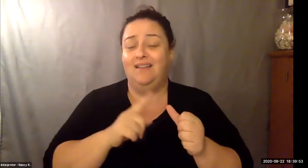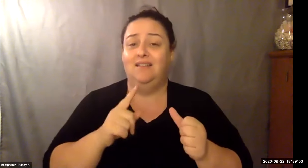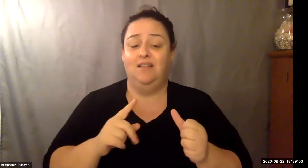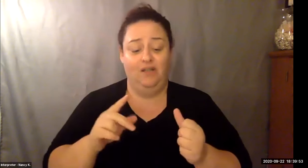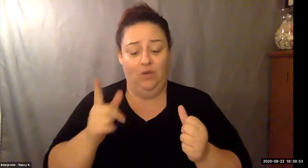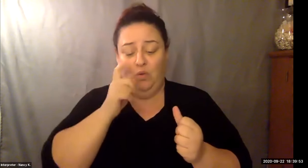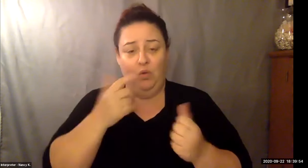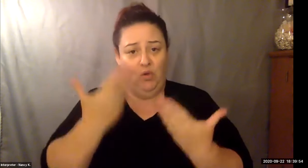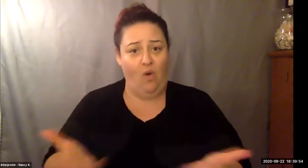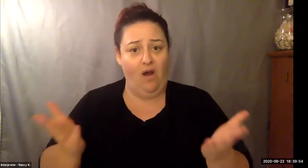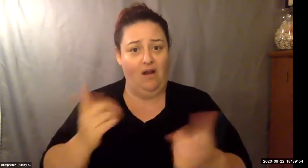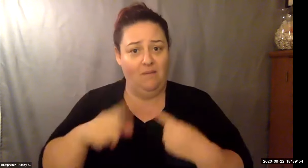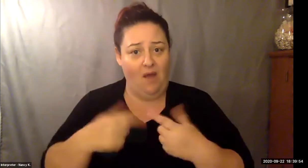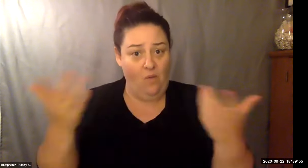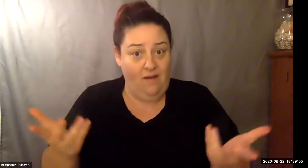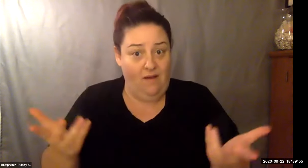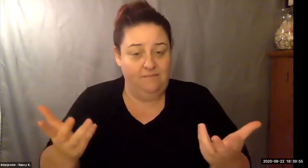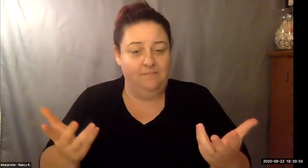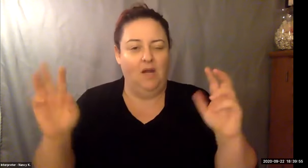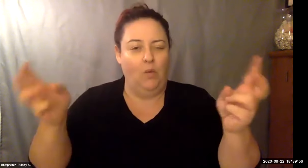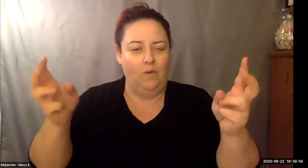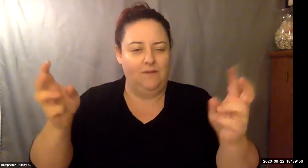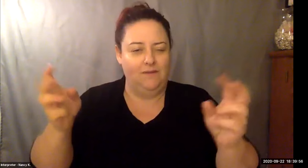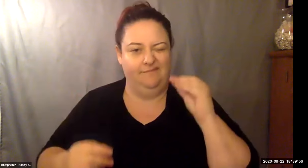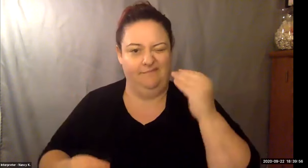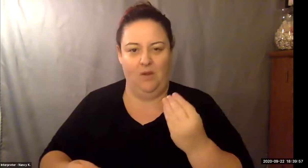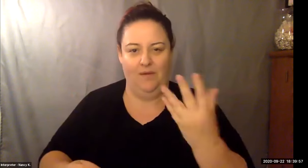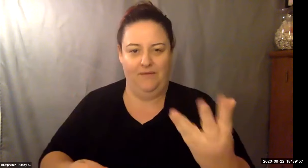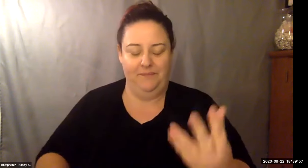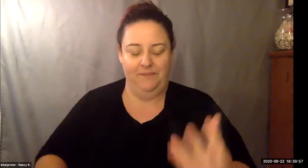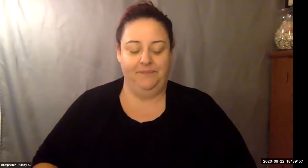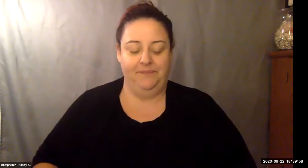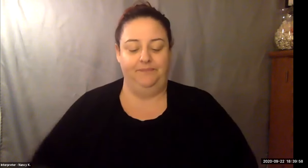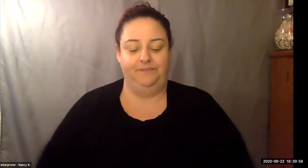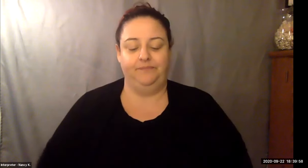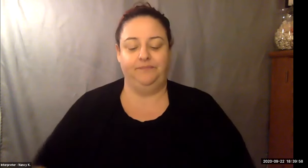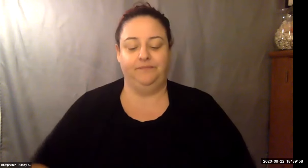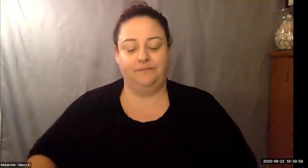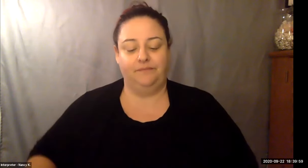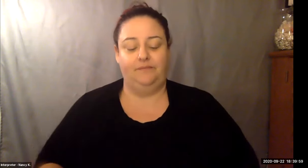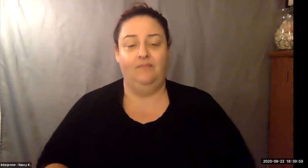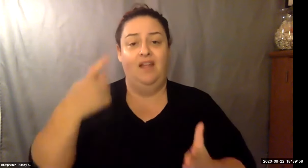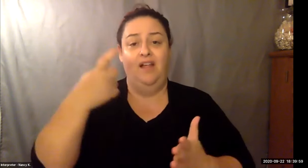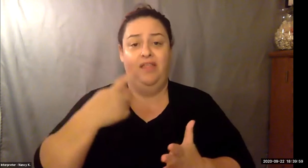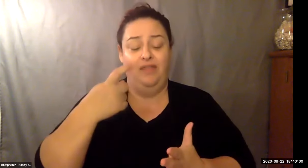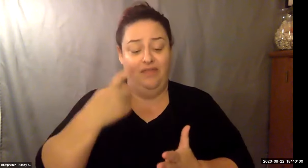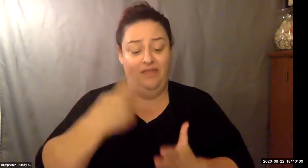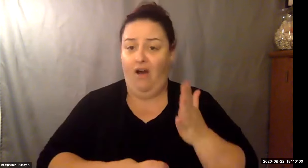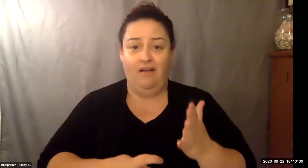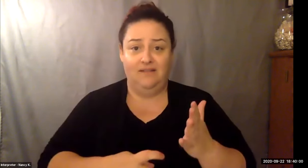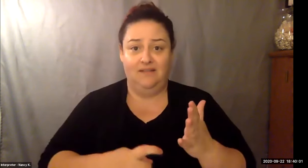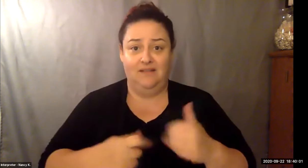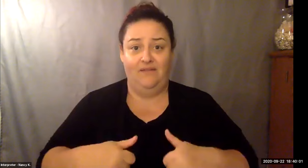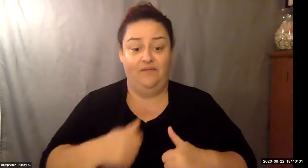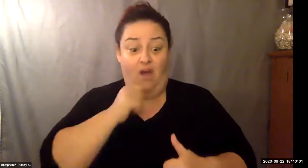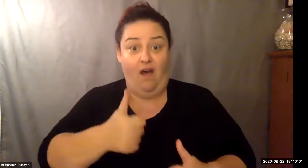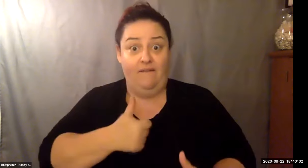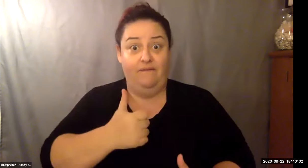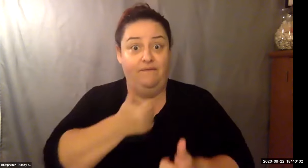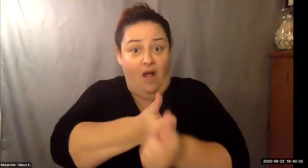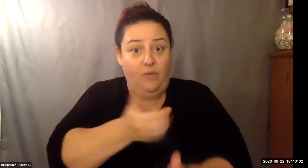Keith Wolling: Than the other person. If you have to go out, look for work, because you know the world we live in right now, it's very tough and it's a tough industry because there's a lot of people out of work.